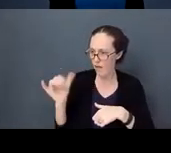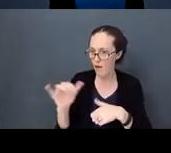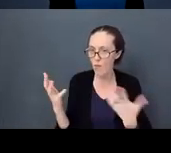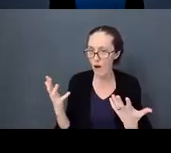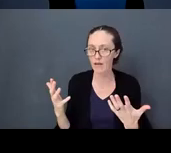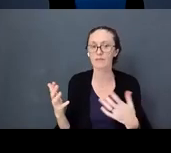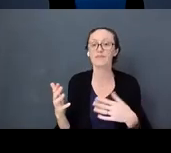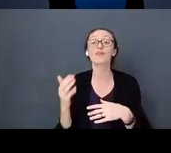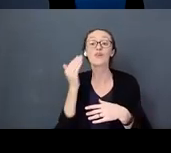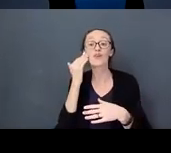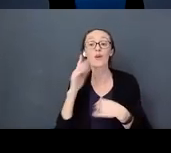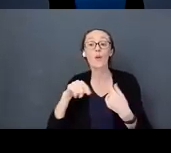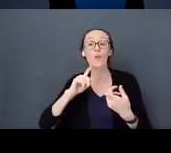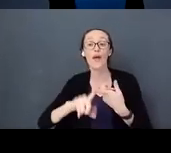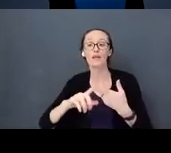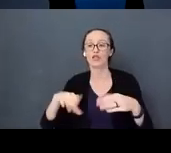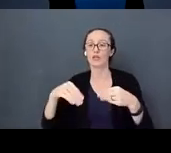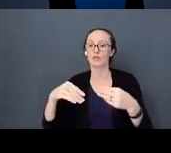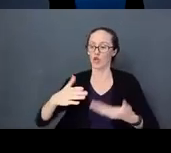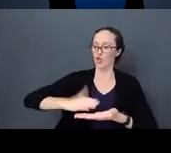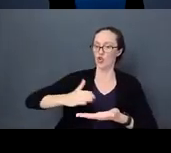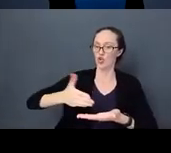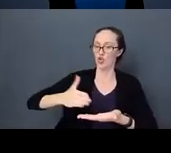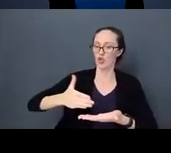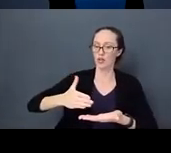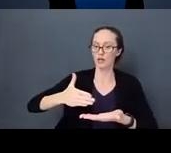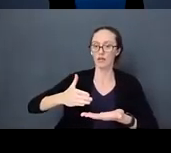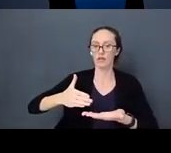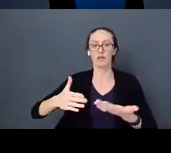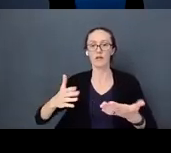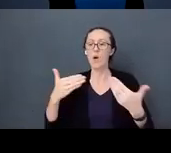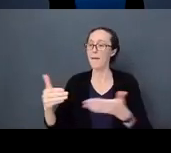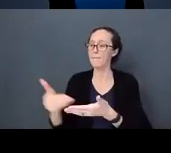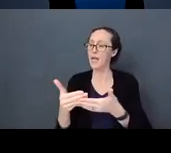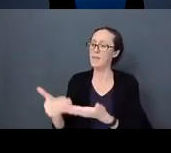When you are making dinner or cooking in the kitchen put the baby in the highchair and let him